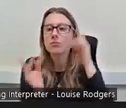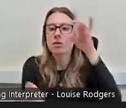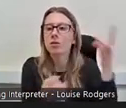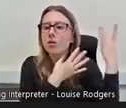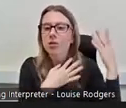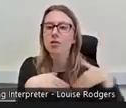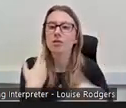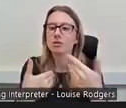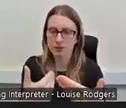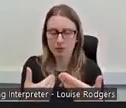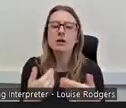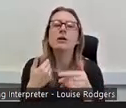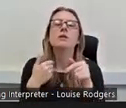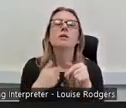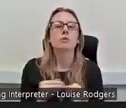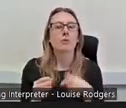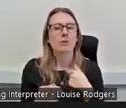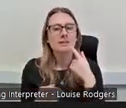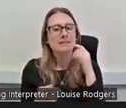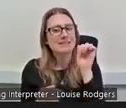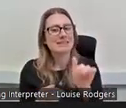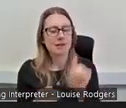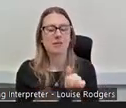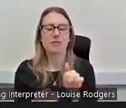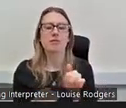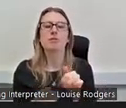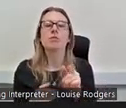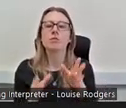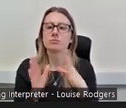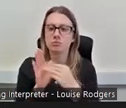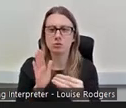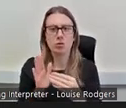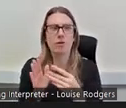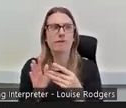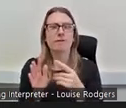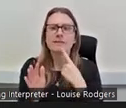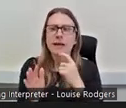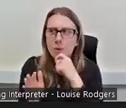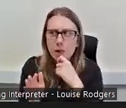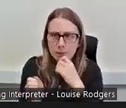so I think when you have that model of ‘practice what you preach’ and ensure that the board